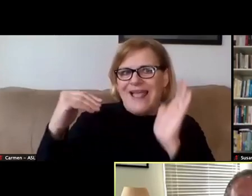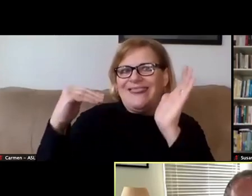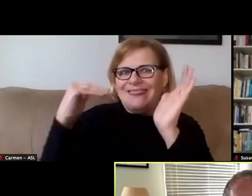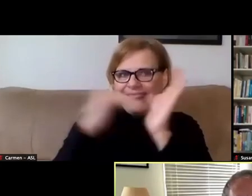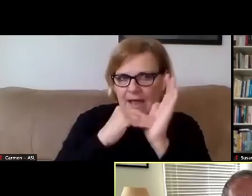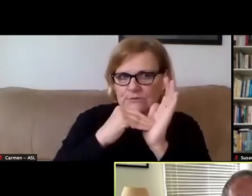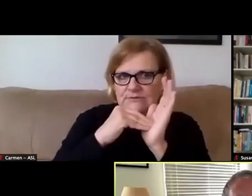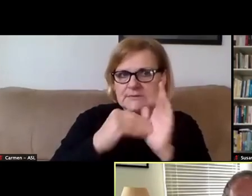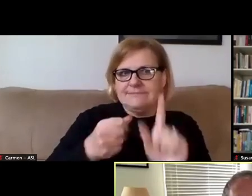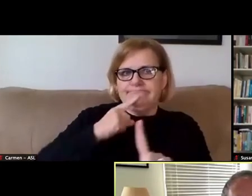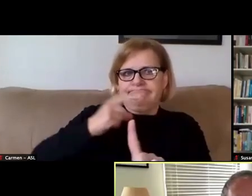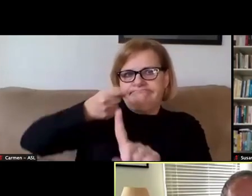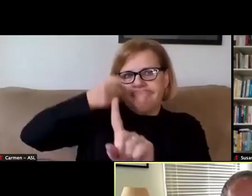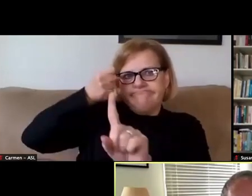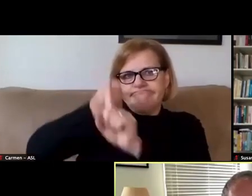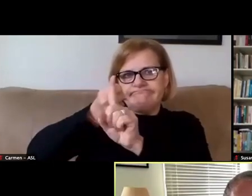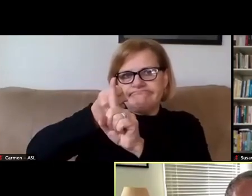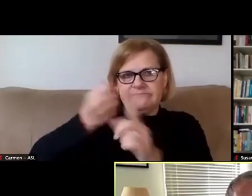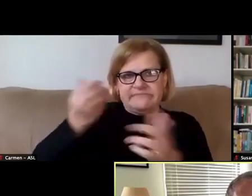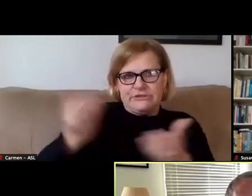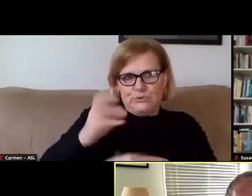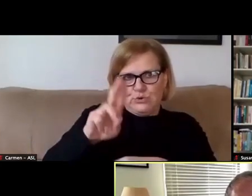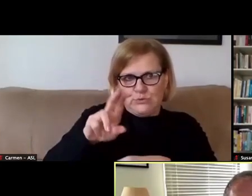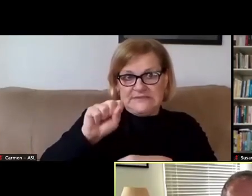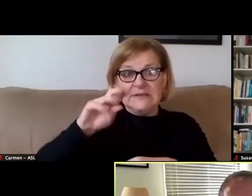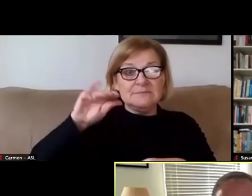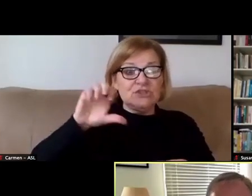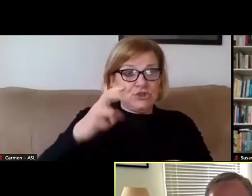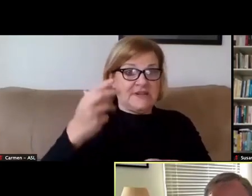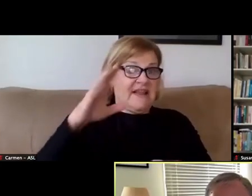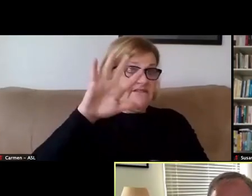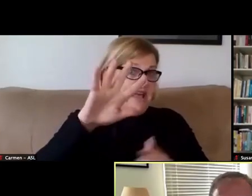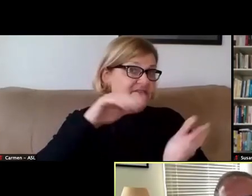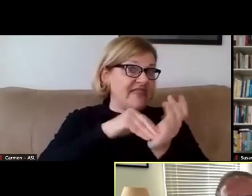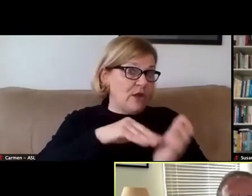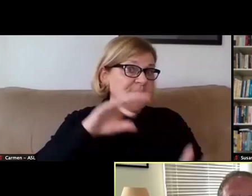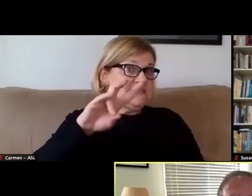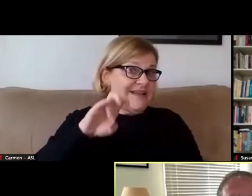in the United States; and Michigan had 5,710 cases.